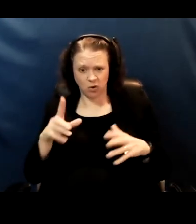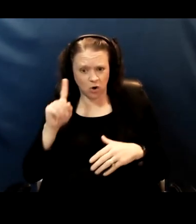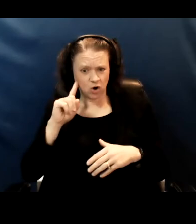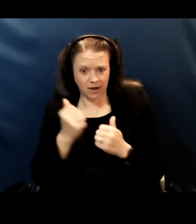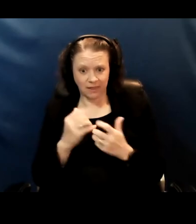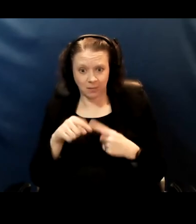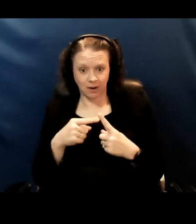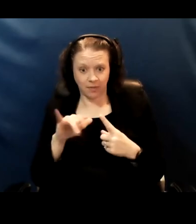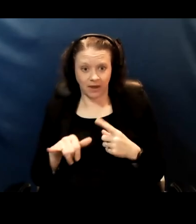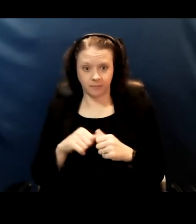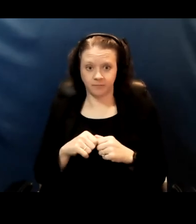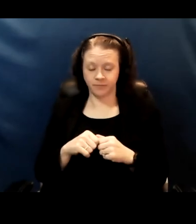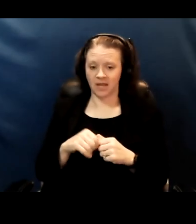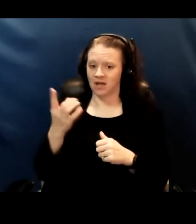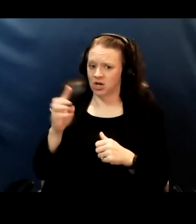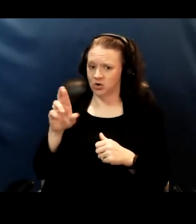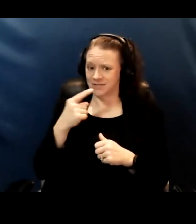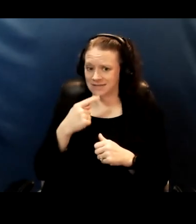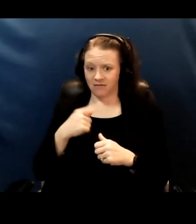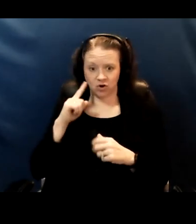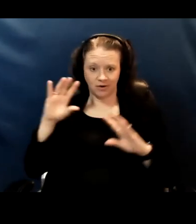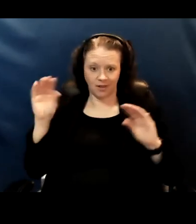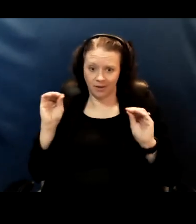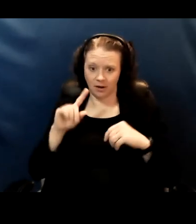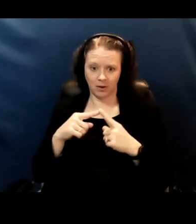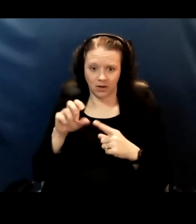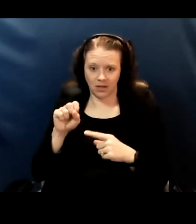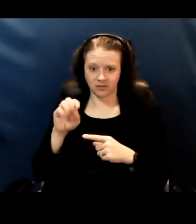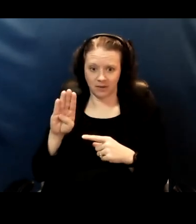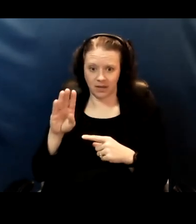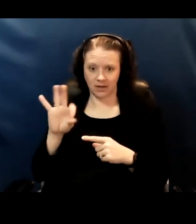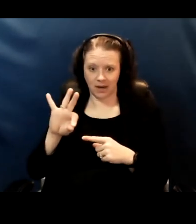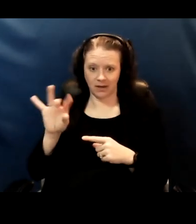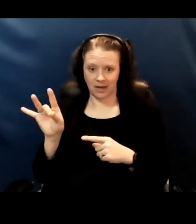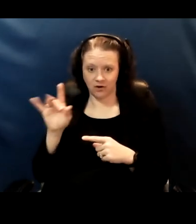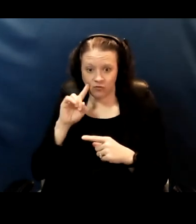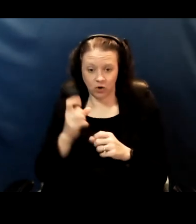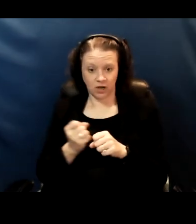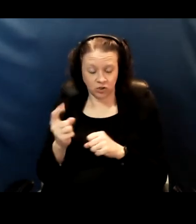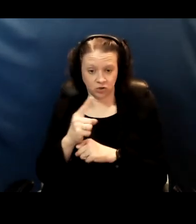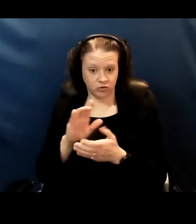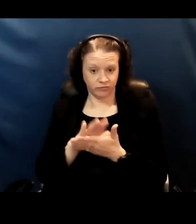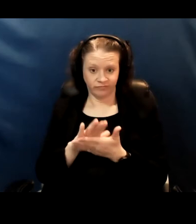I have not heard anything about SB 98 for the next school year so I cannot comment on that.